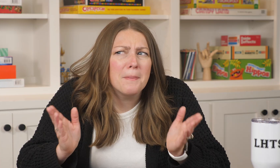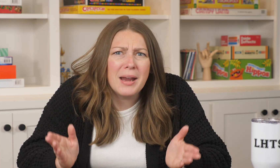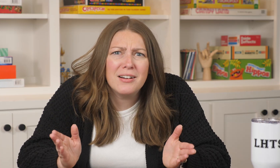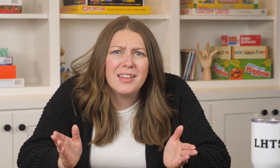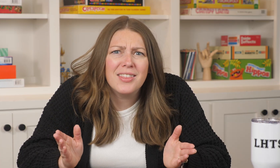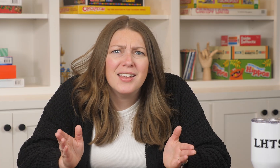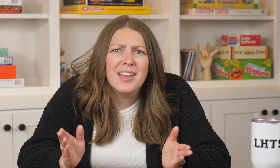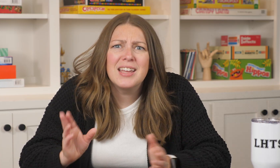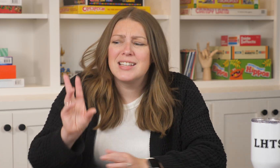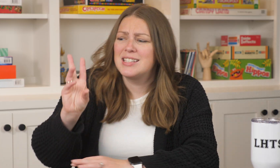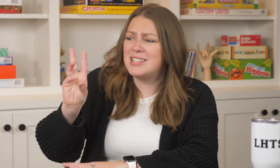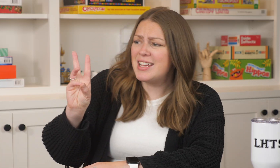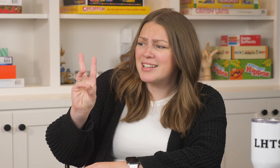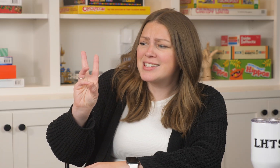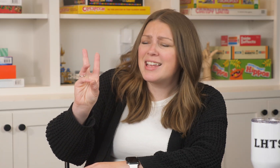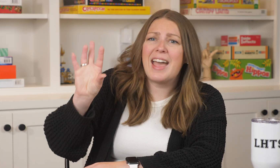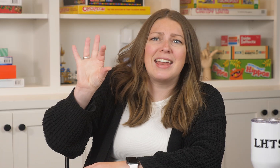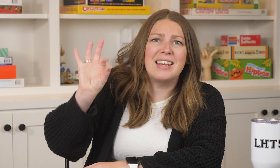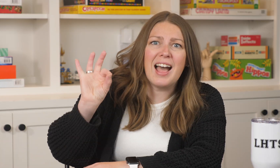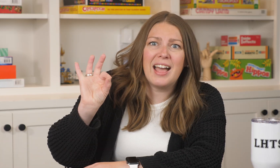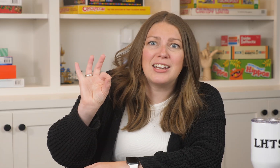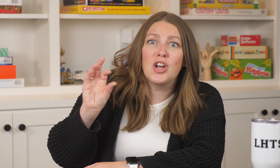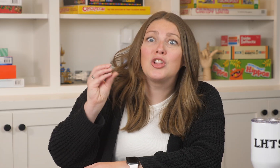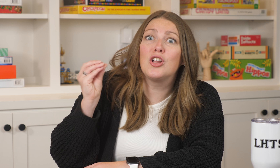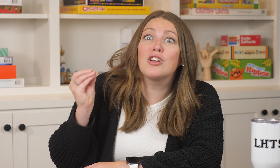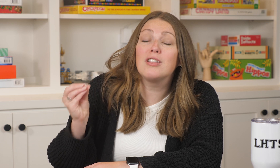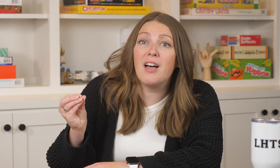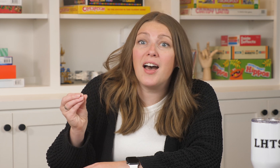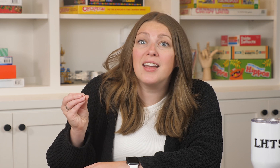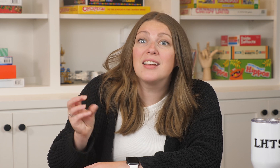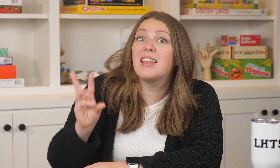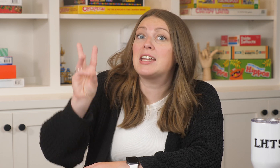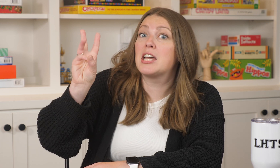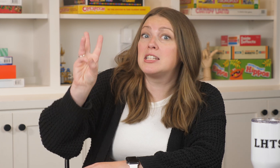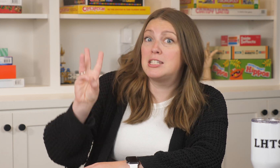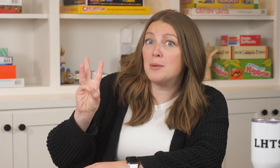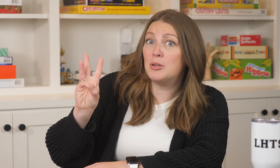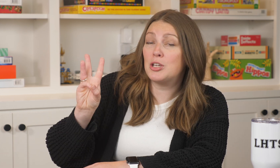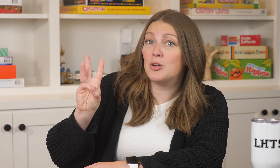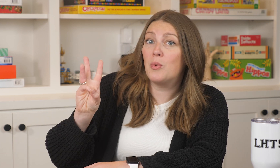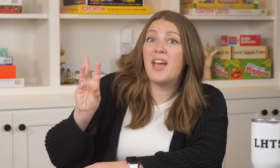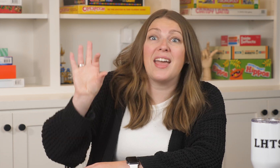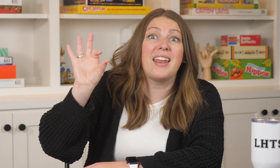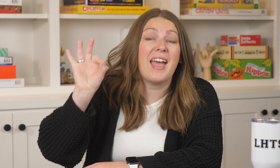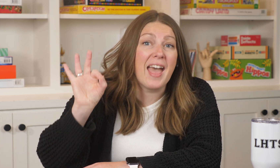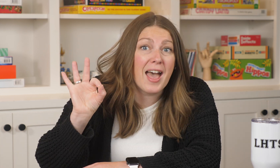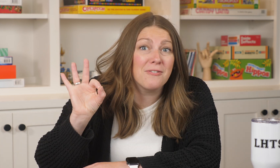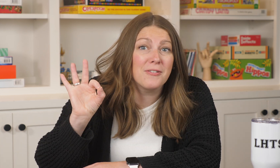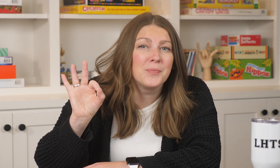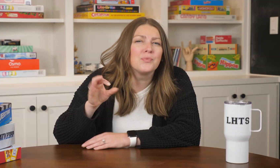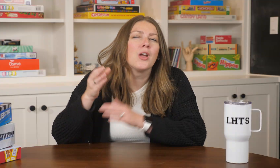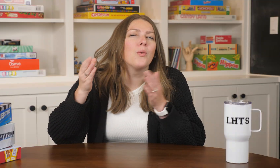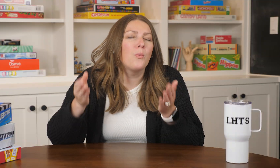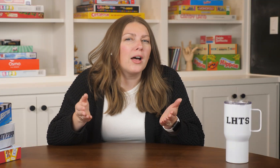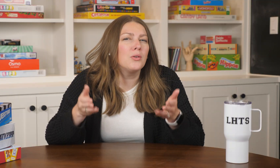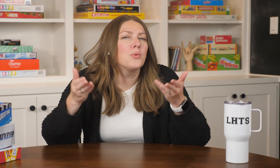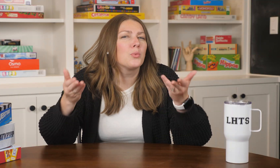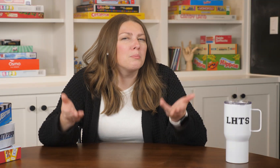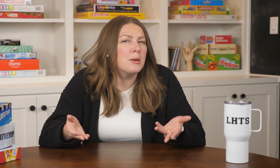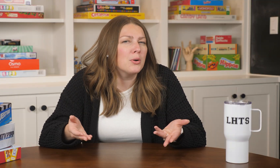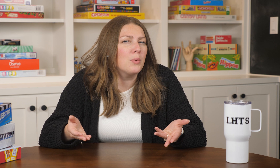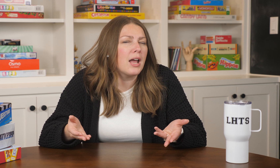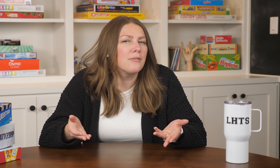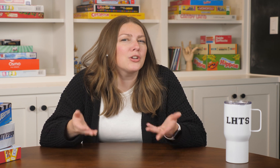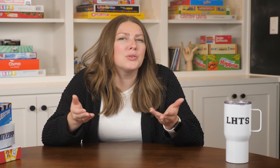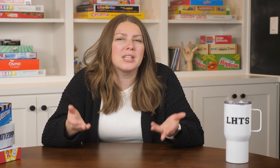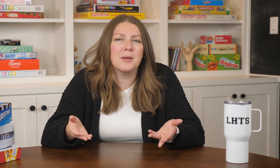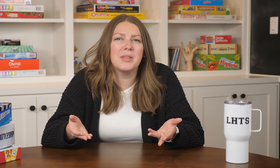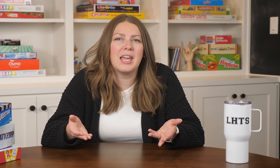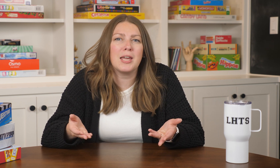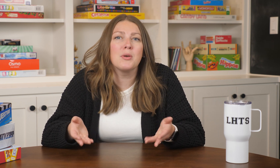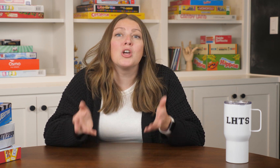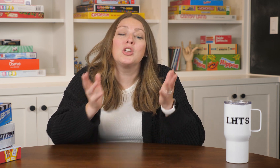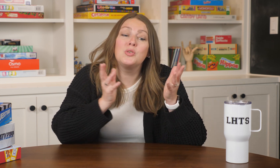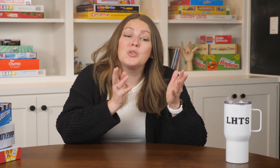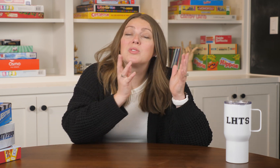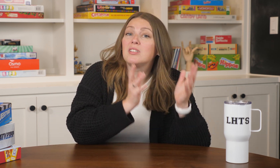"Meredith 6 and 9 look a lot like W and F." Well remember whenever you set up the game you do the